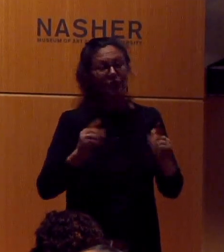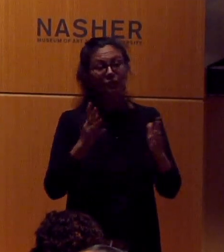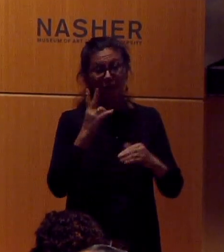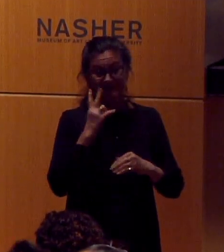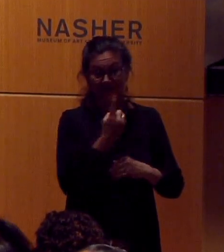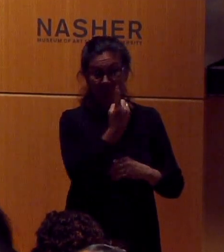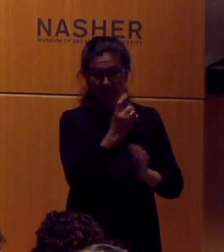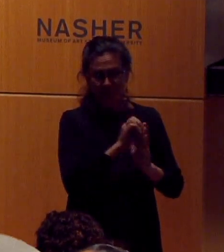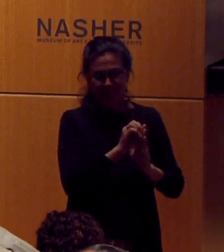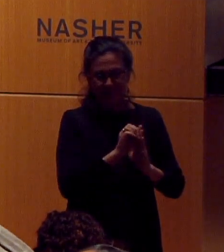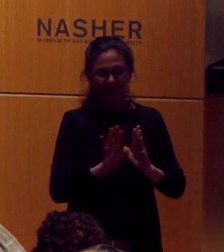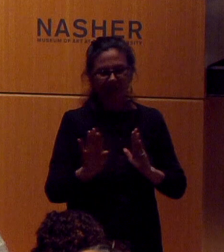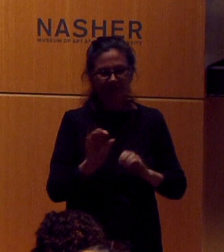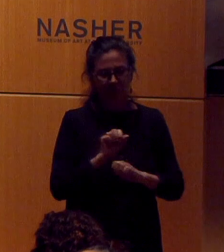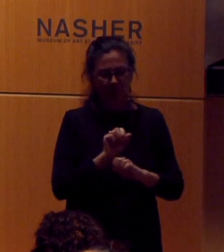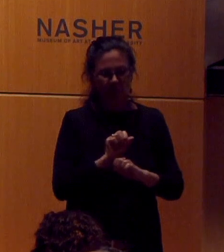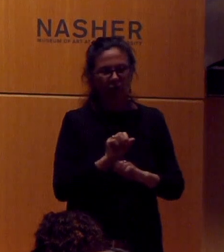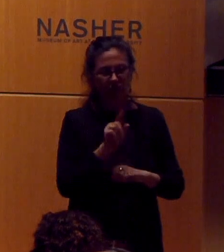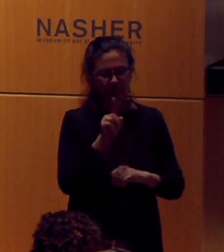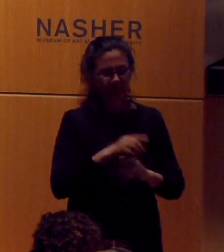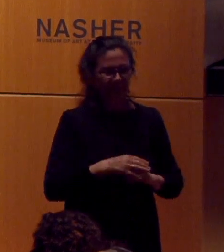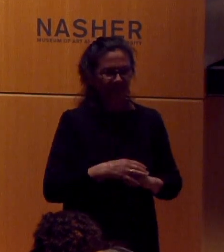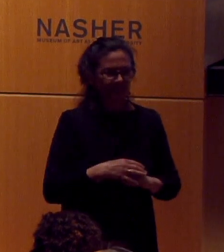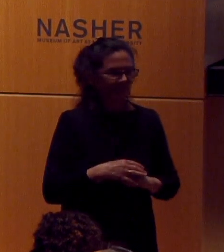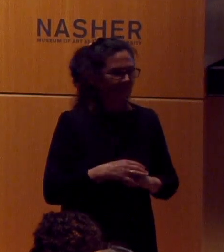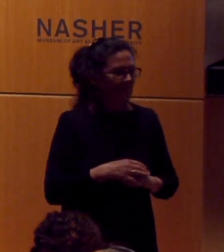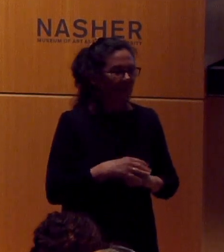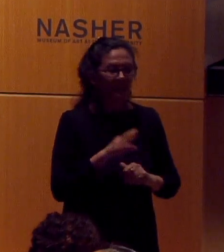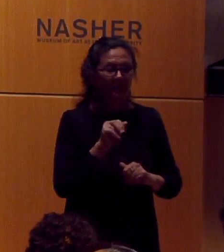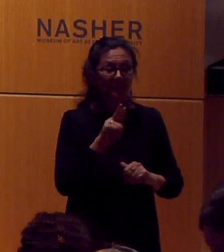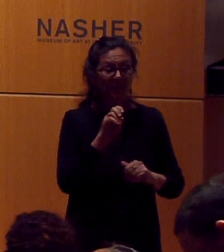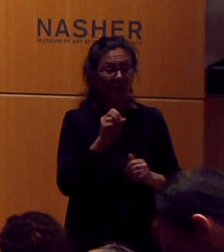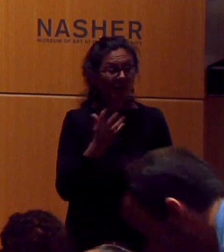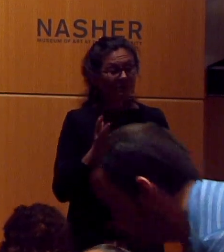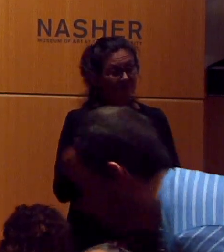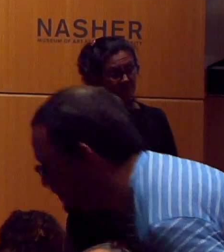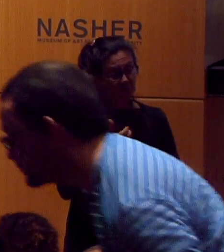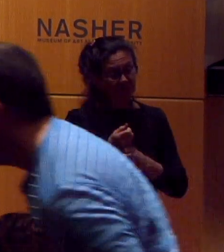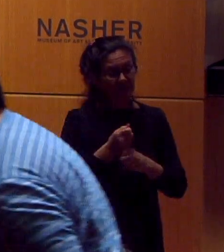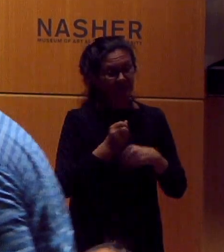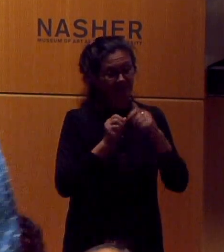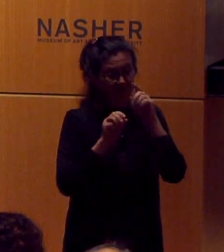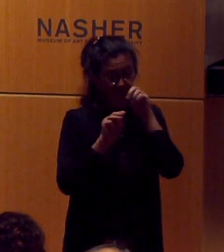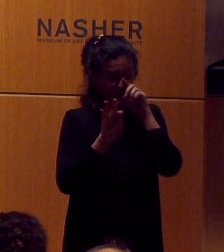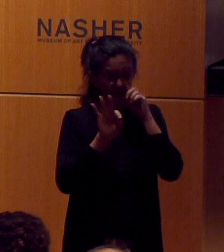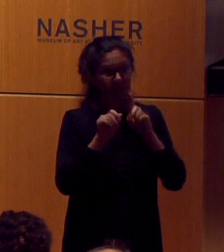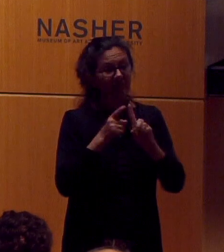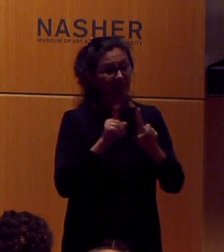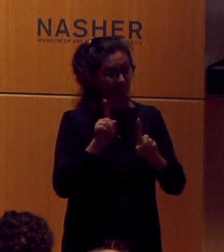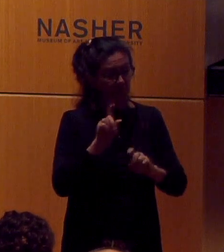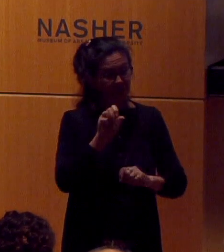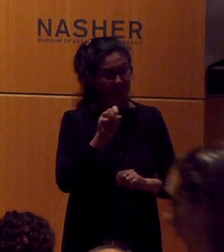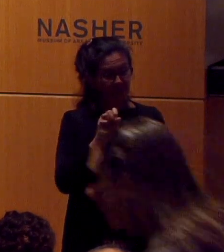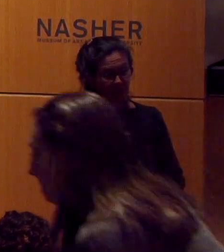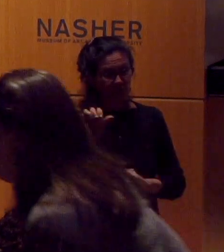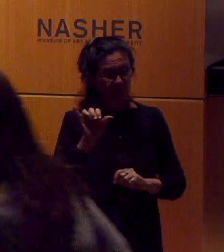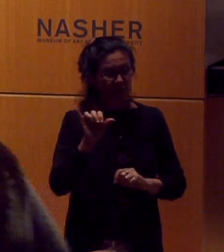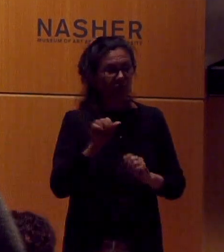of the kind of work that Barbara produces. Barnes earned a BFA in painting from Syracuse University with a Ford Foundation grant.